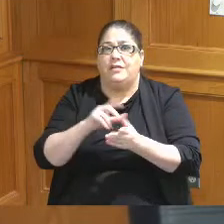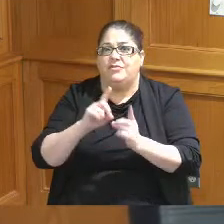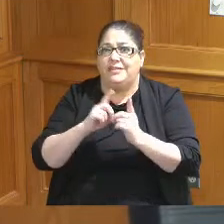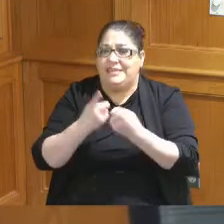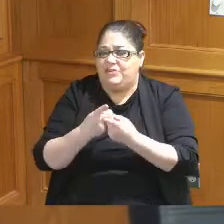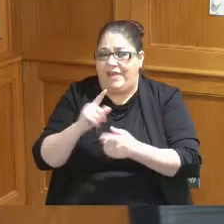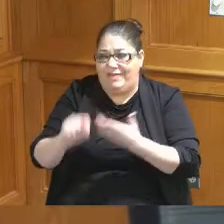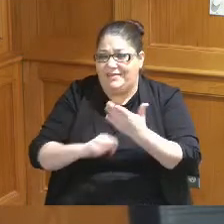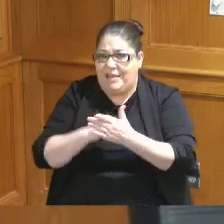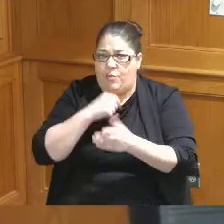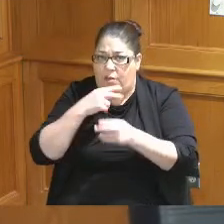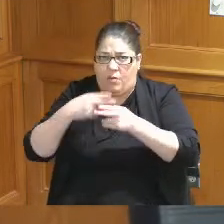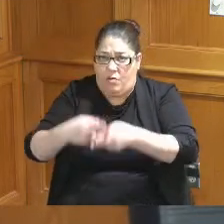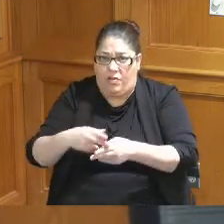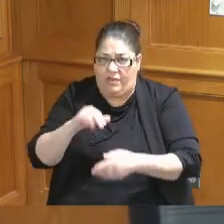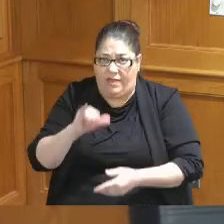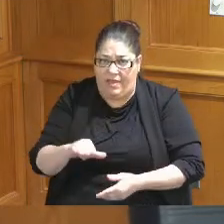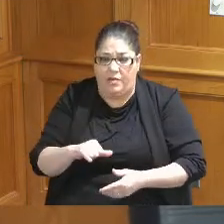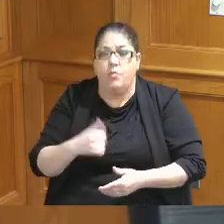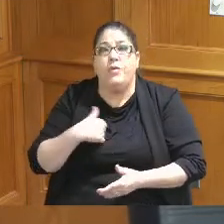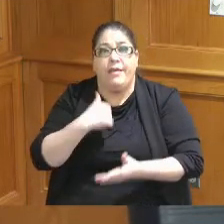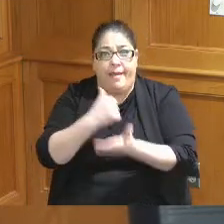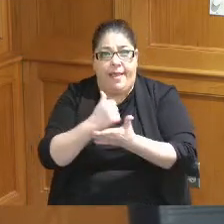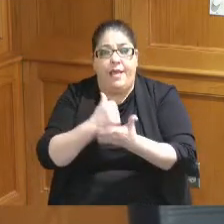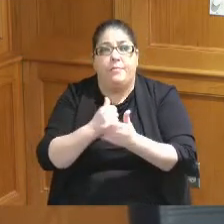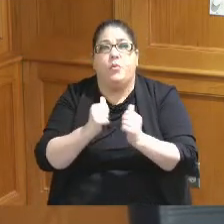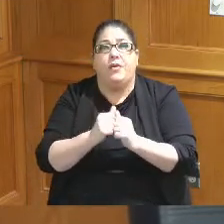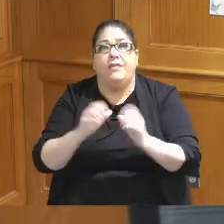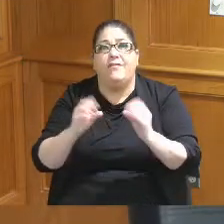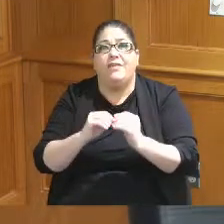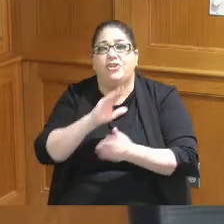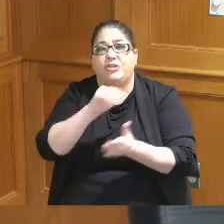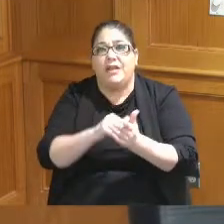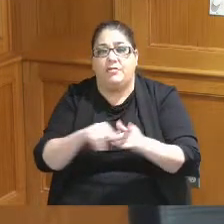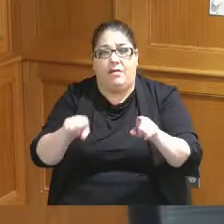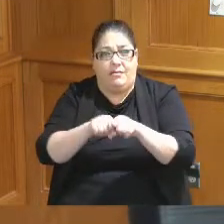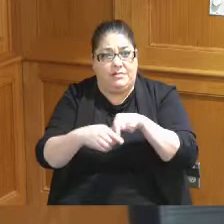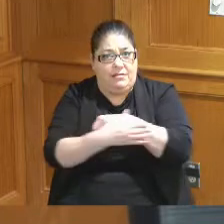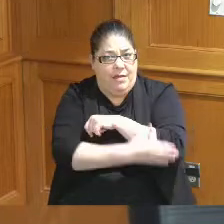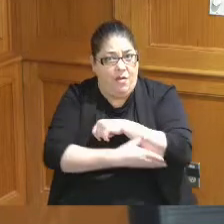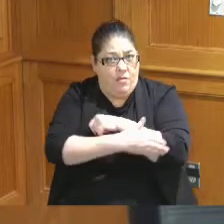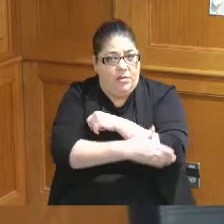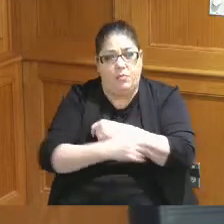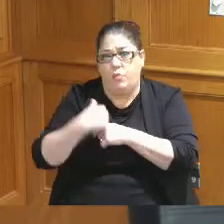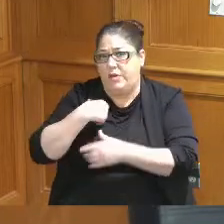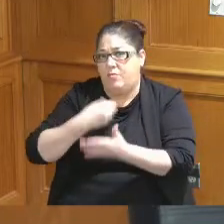we did help with Convention Center as a county but we didn't own the we didn't own the Millennium